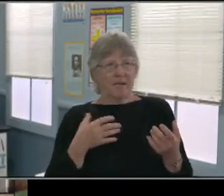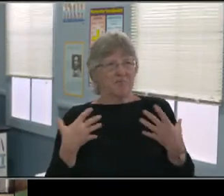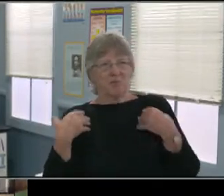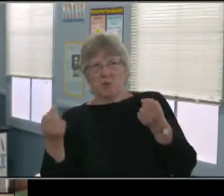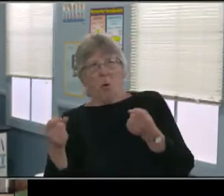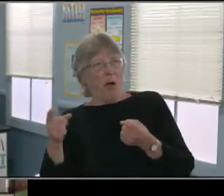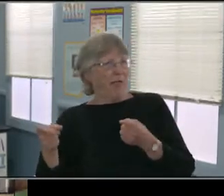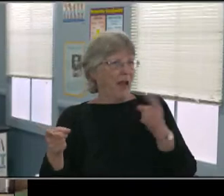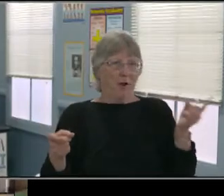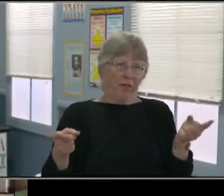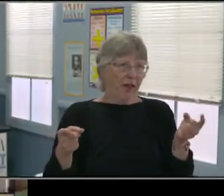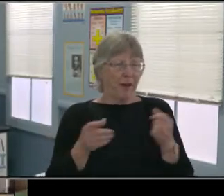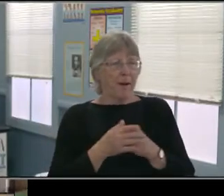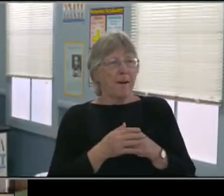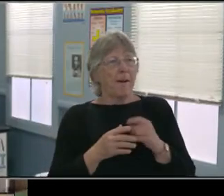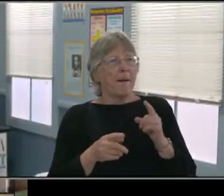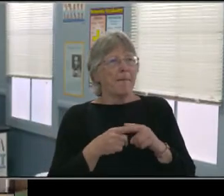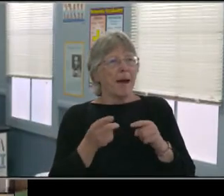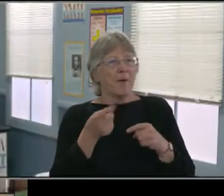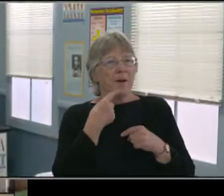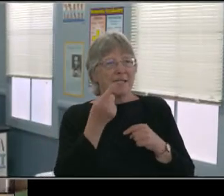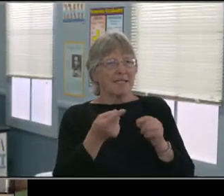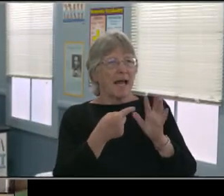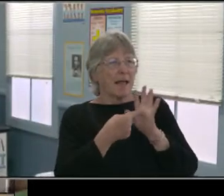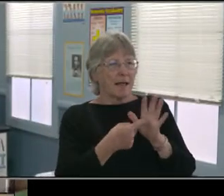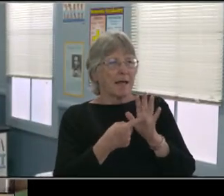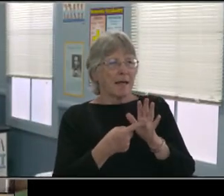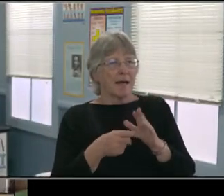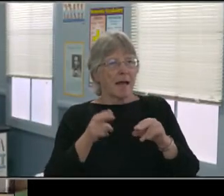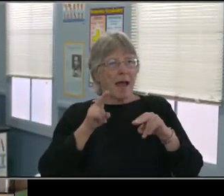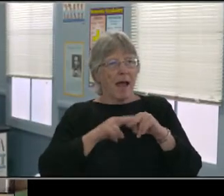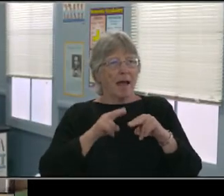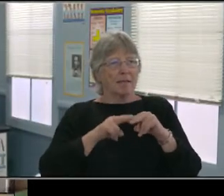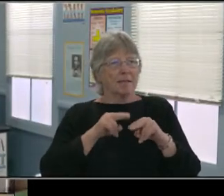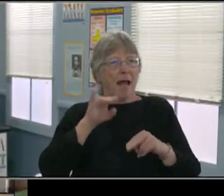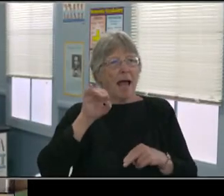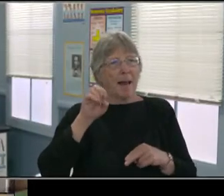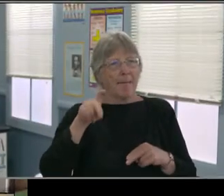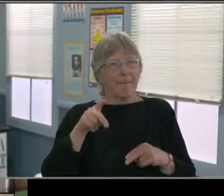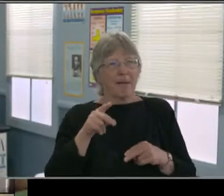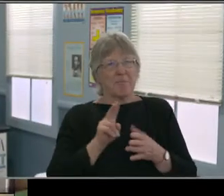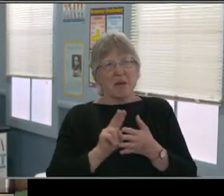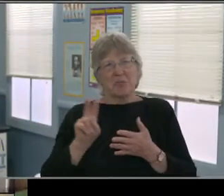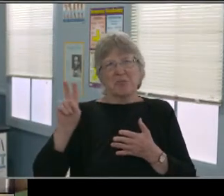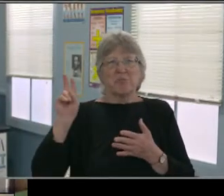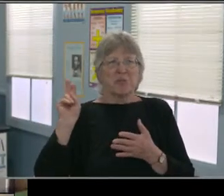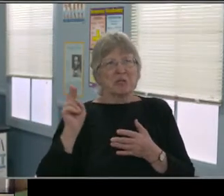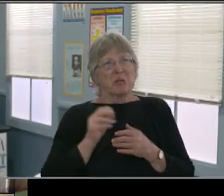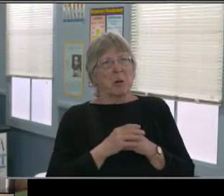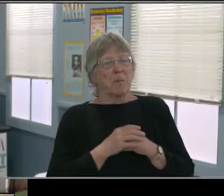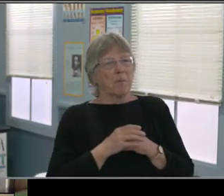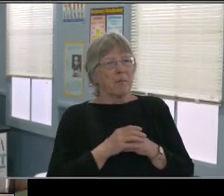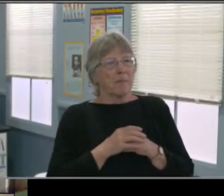So we also need to be aware of some of those variables that are adding to the kids